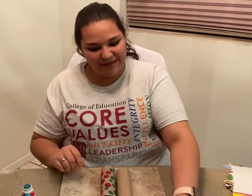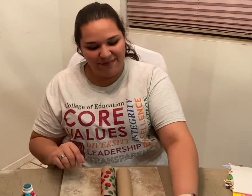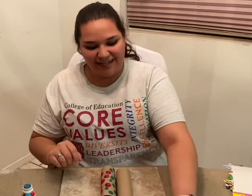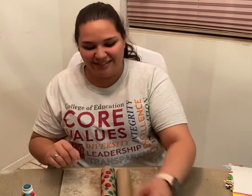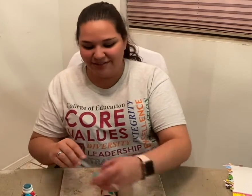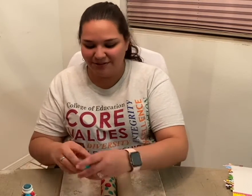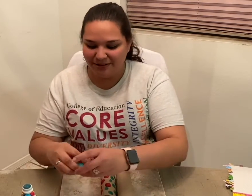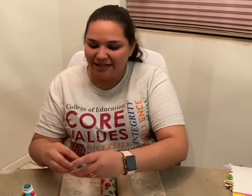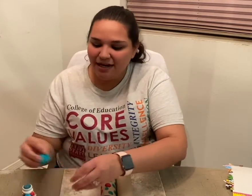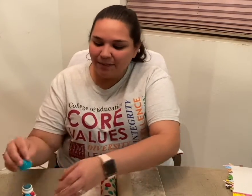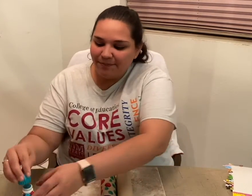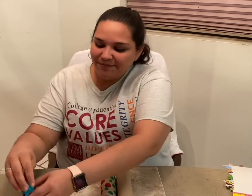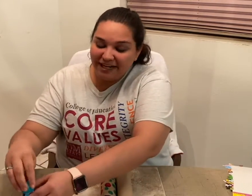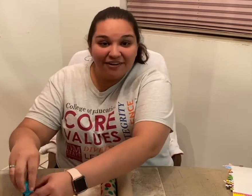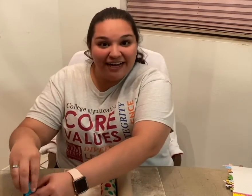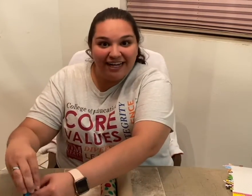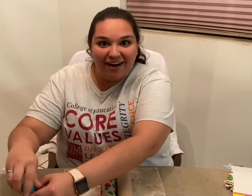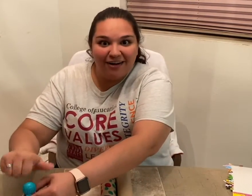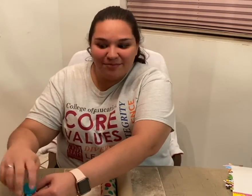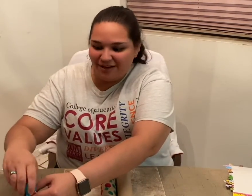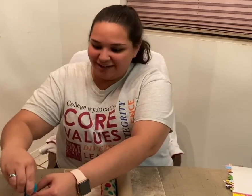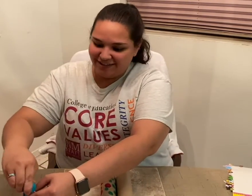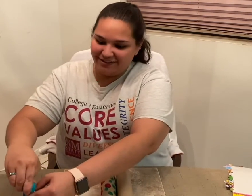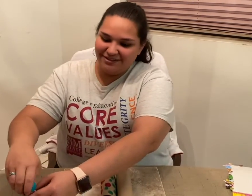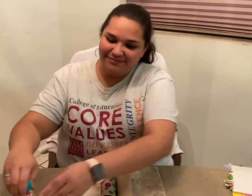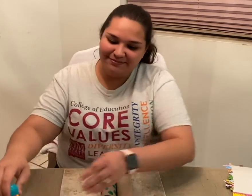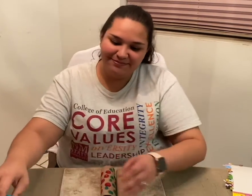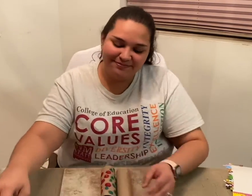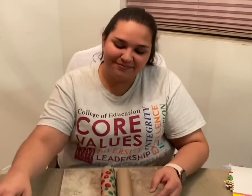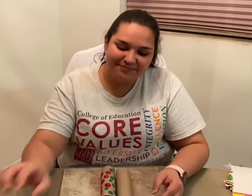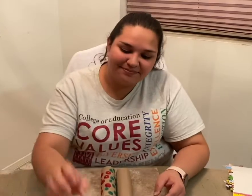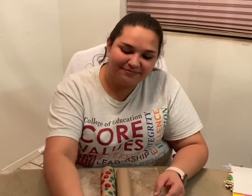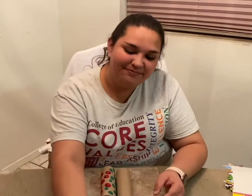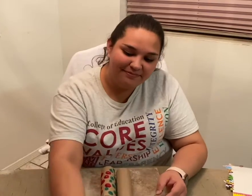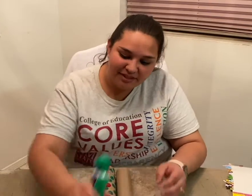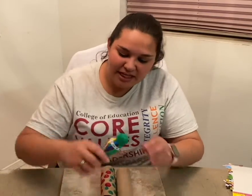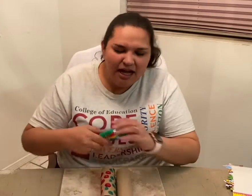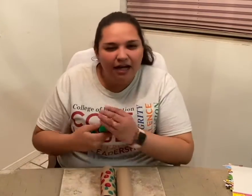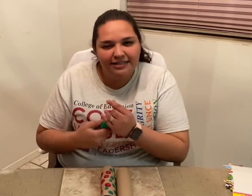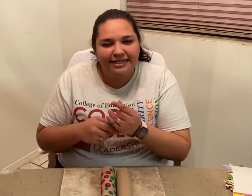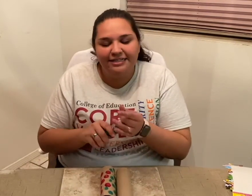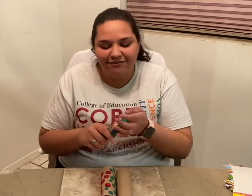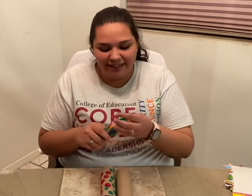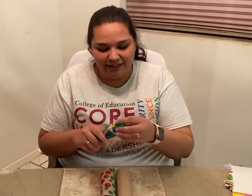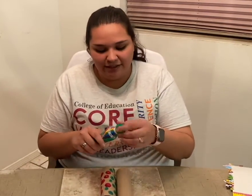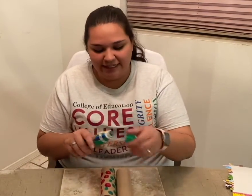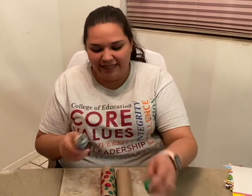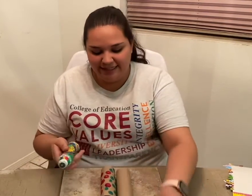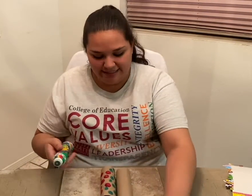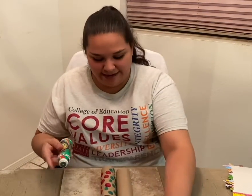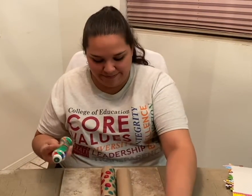back to decorating our binoculars. I'll take a different color again this time,